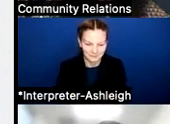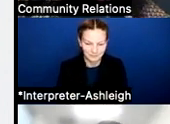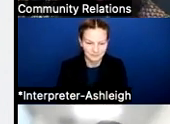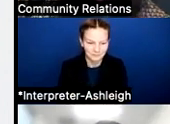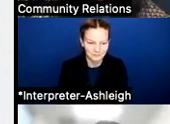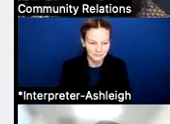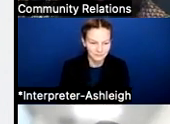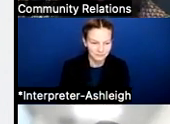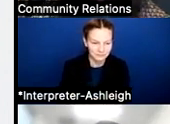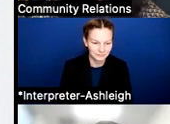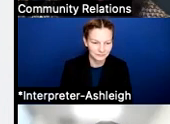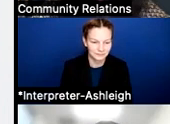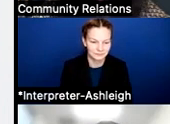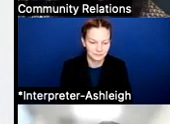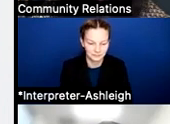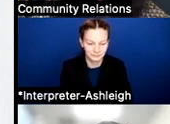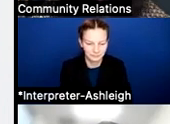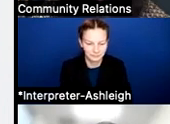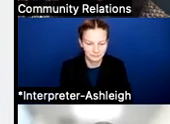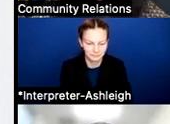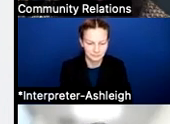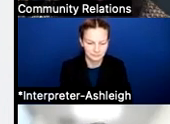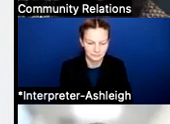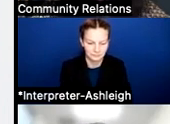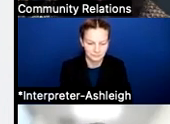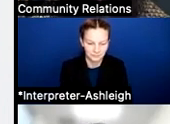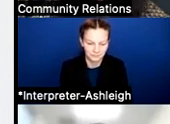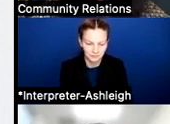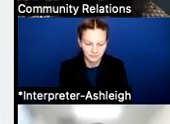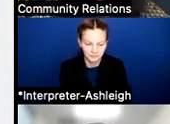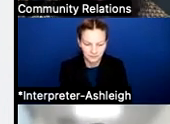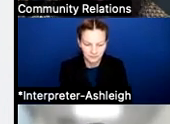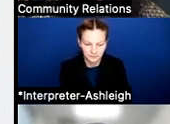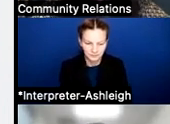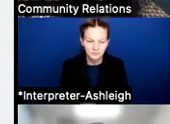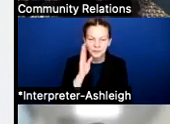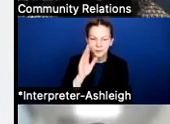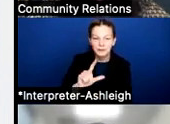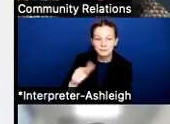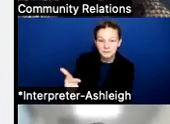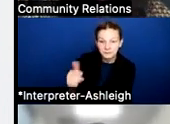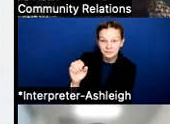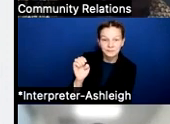And so, now, I'm gonna turn it over to Dennis and Eddie to share a little bit more about budget, budget development, and factors, and considerations, and challenges.